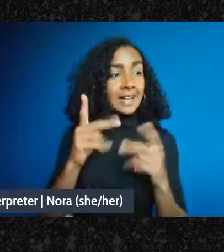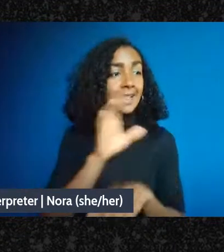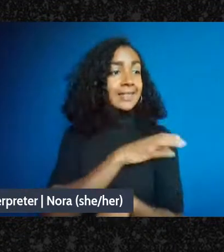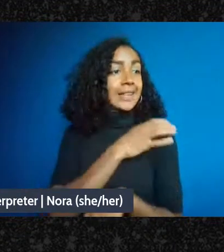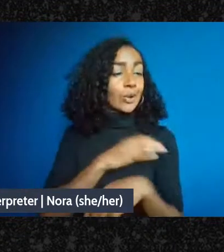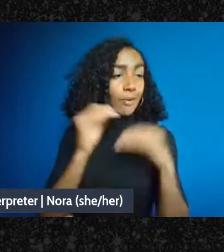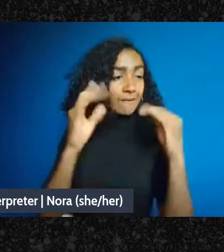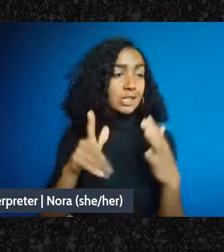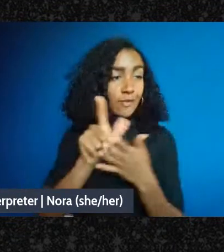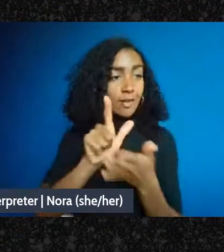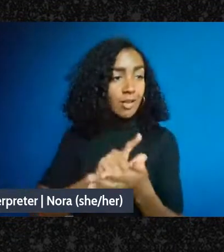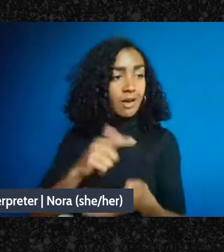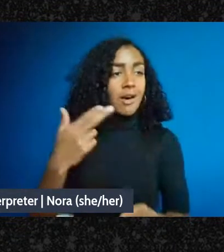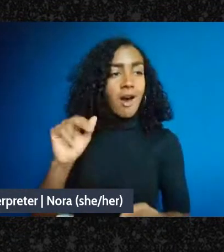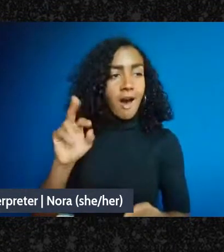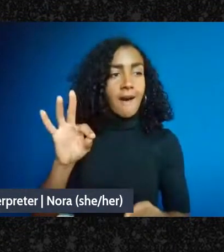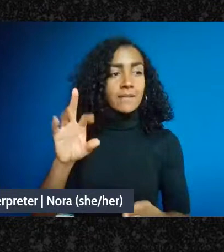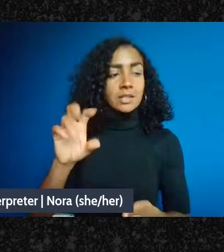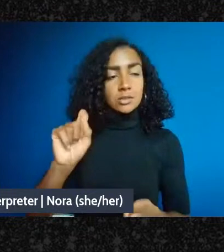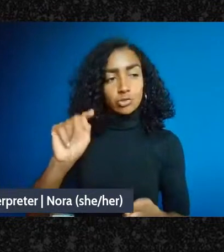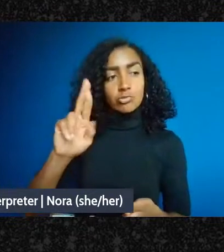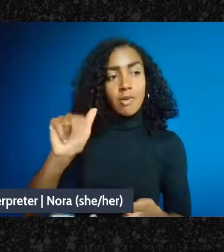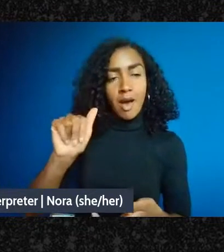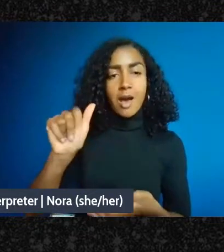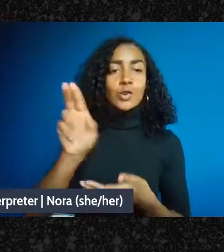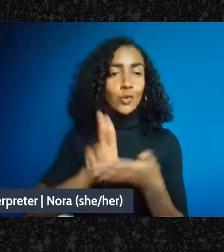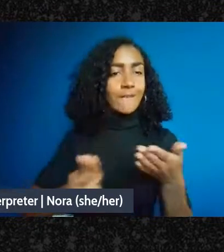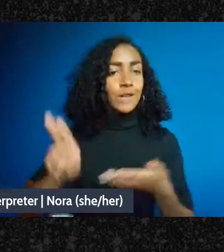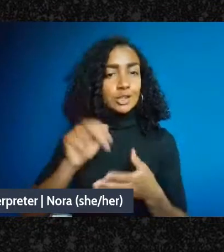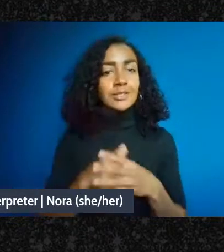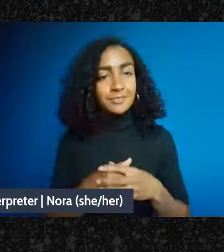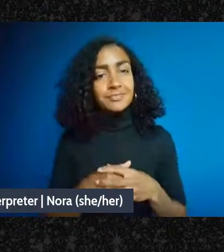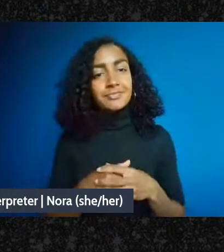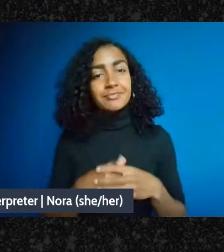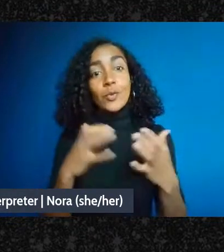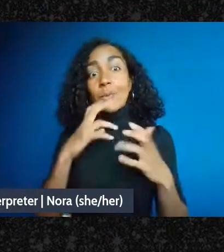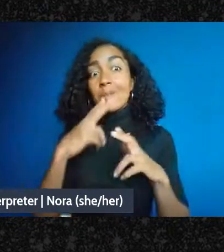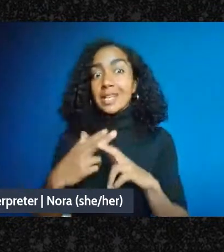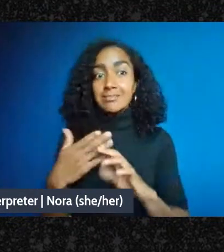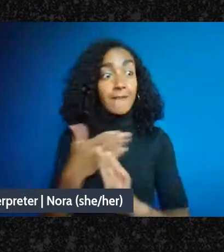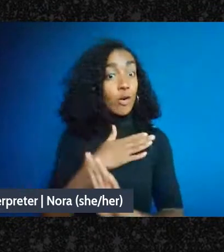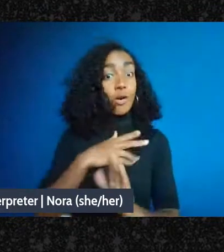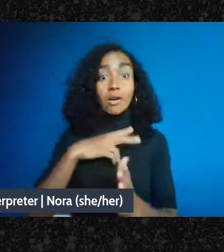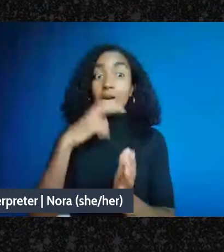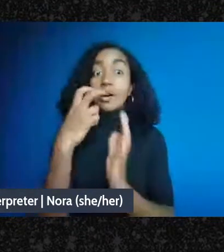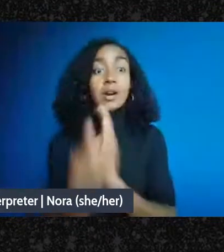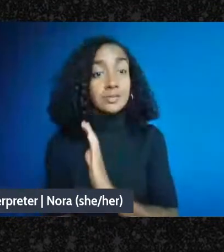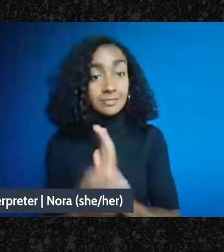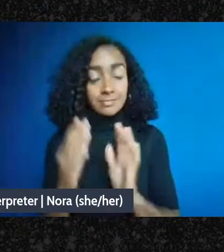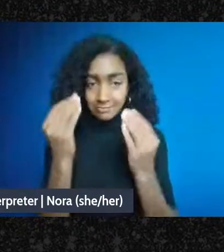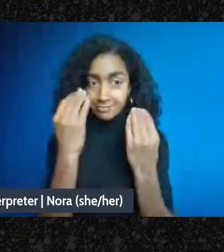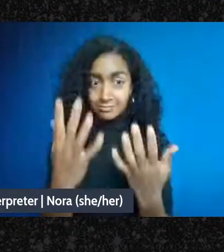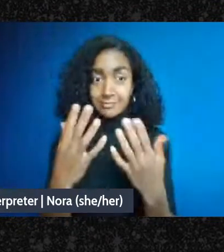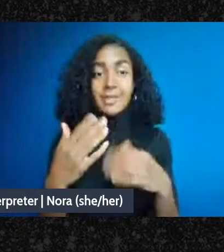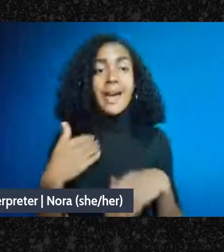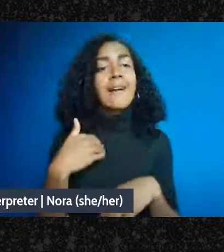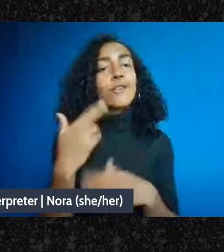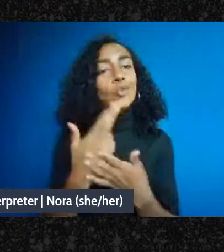at Hofstra University. I want to mention before we dive in that there's a resource list on the